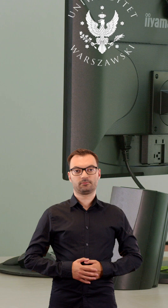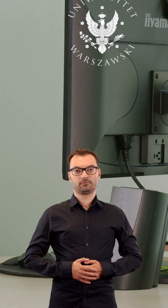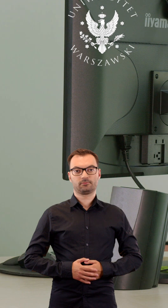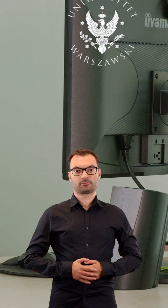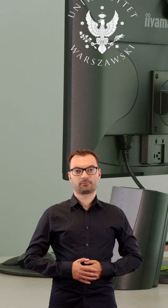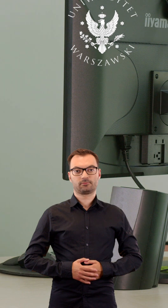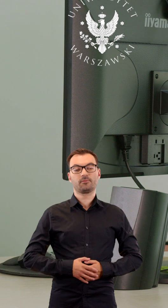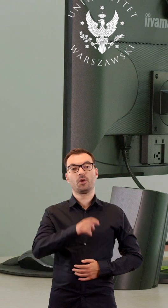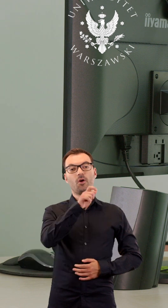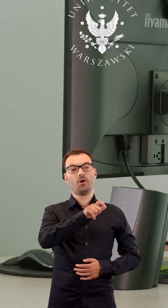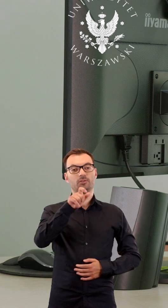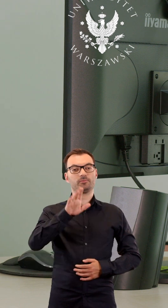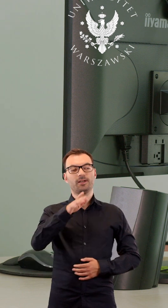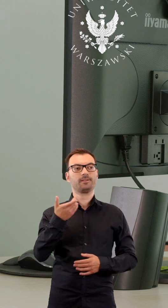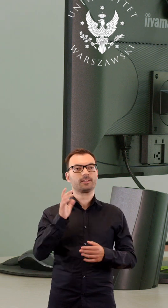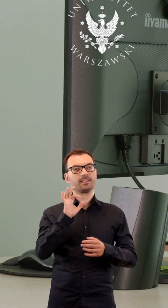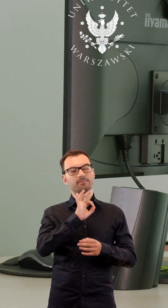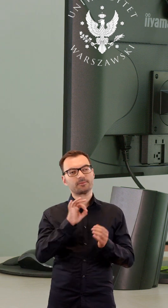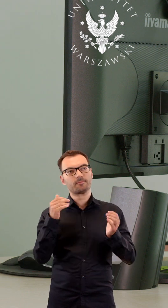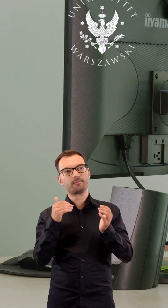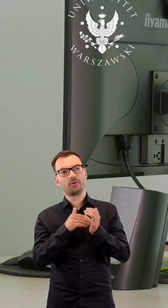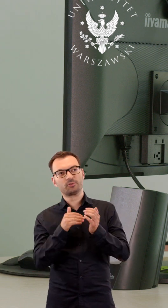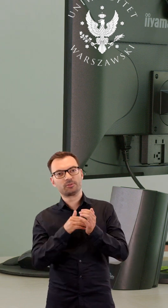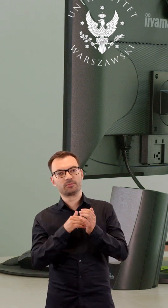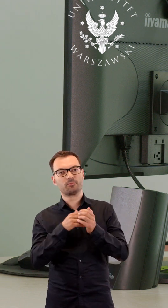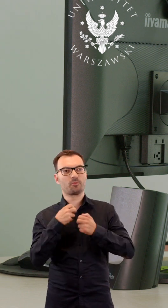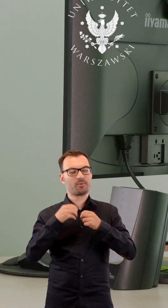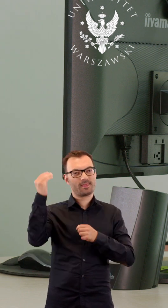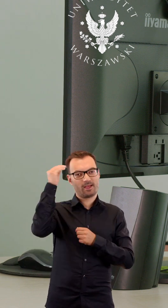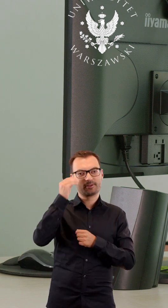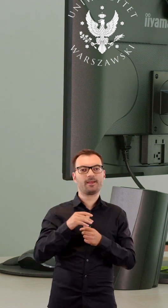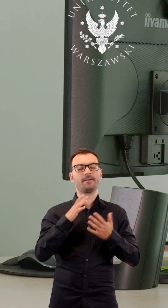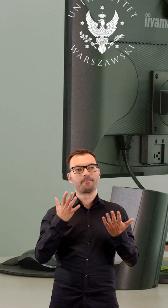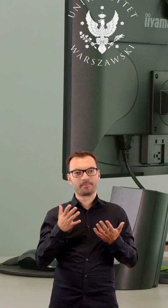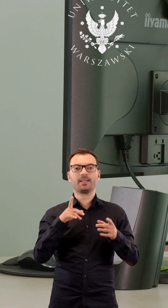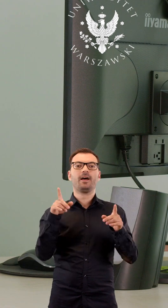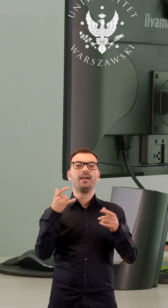People with specific learning difficulties experience significant difficulties when working with text.